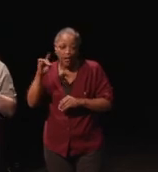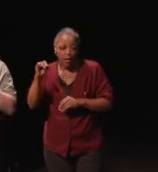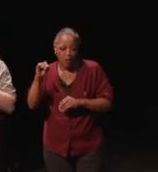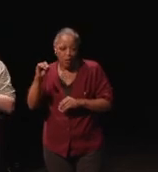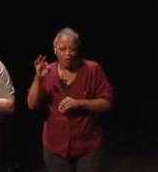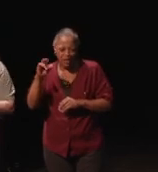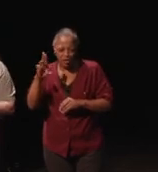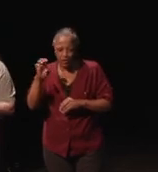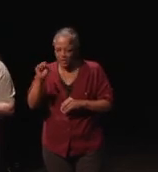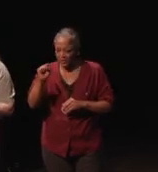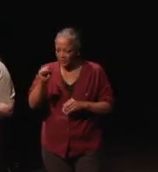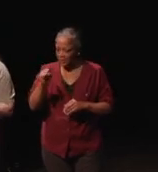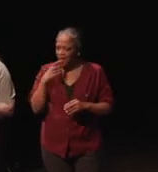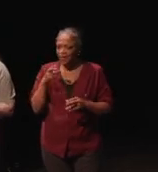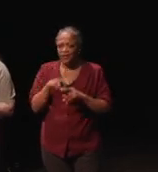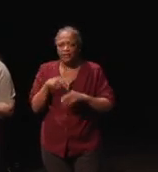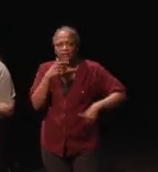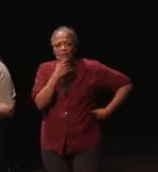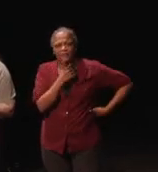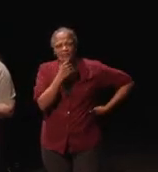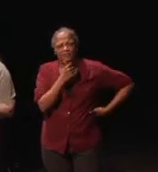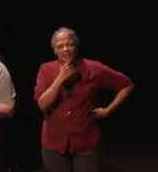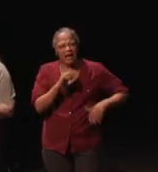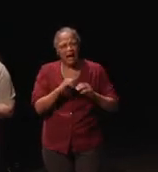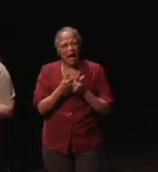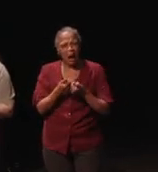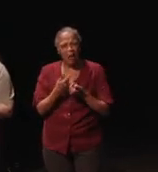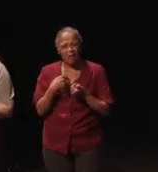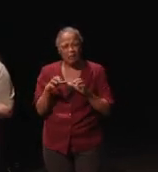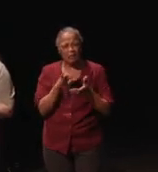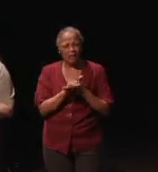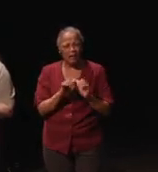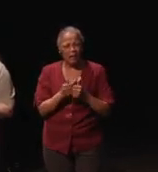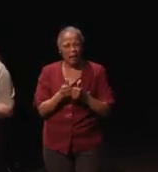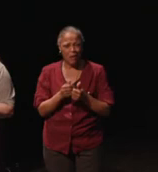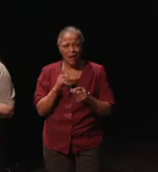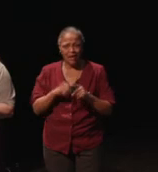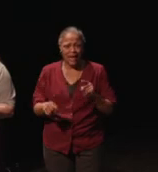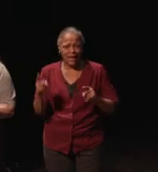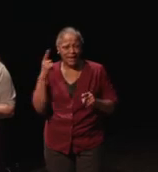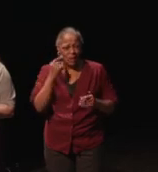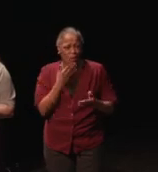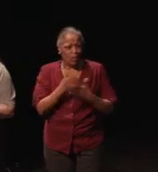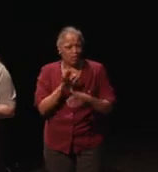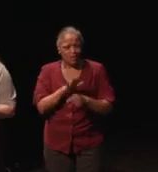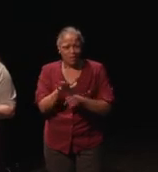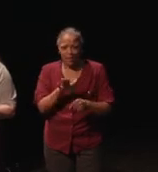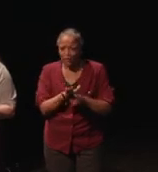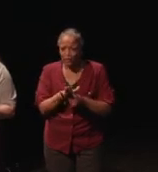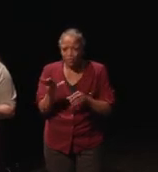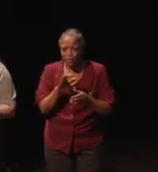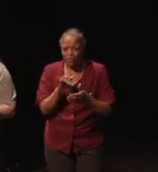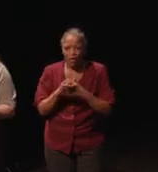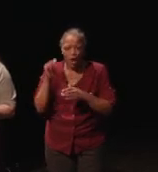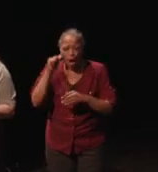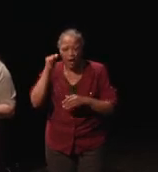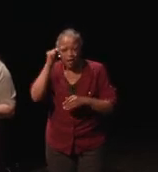and I sat back and I'm thinking, how on earth am I going to do this. I can't hear well enough to do audio features,